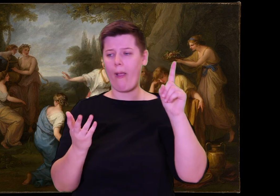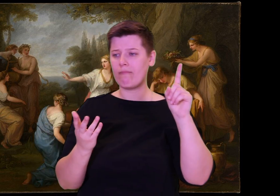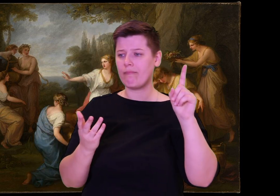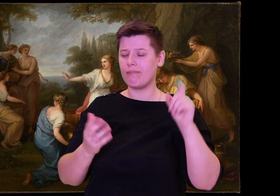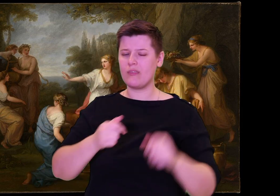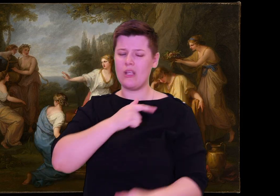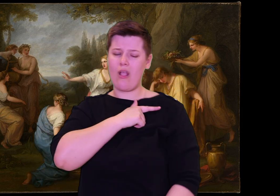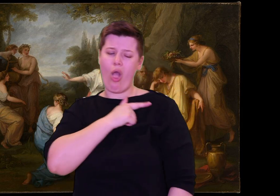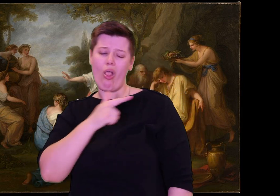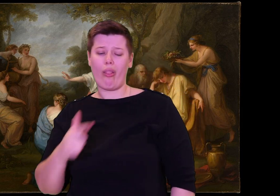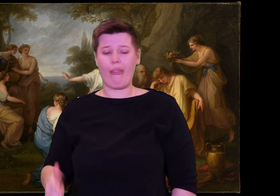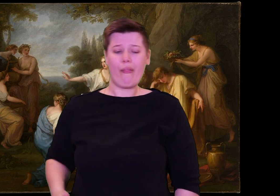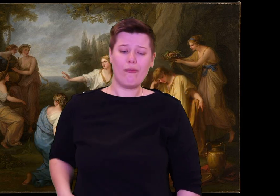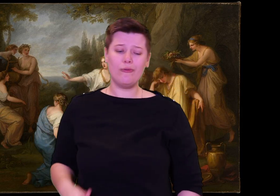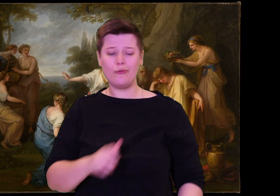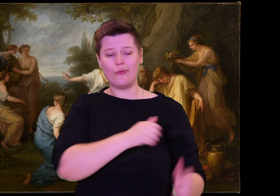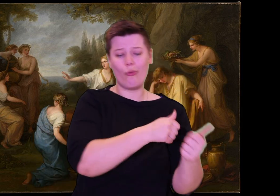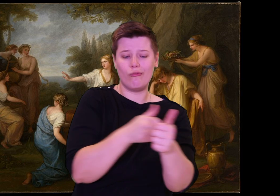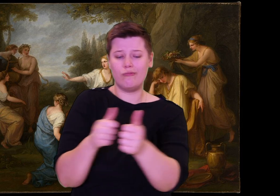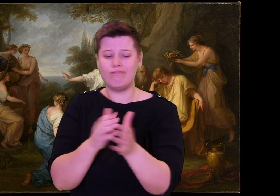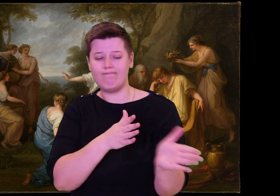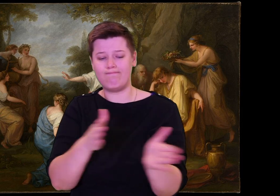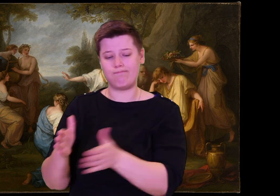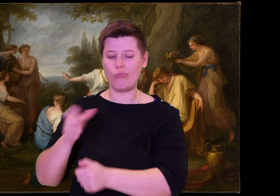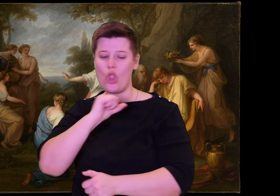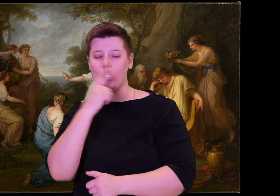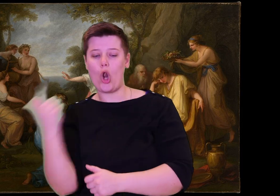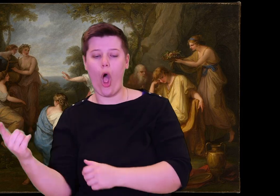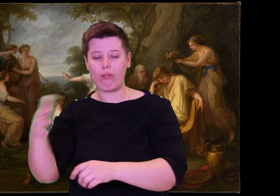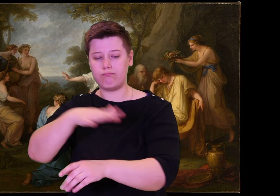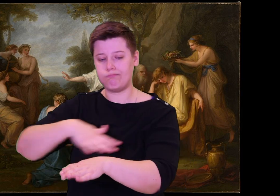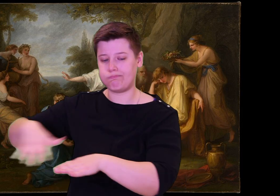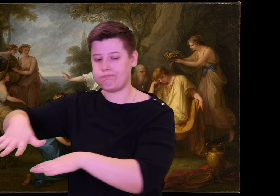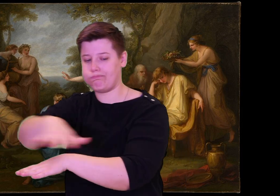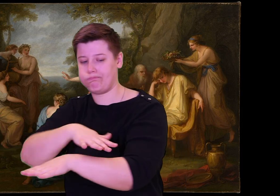a distance from the suitors, so their shouting would not upset the stranger